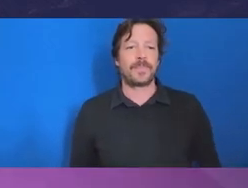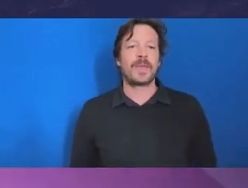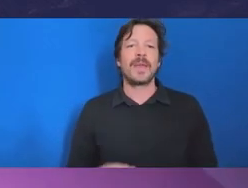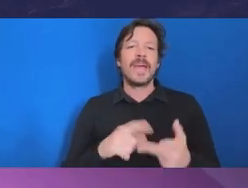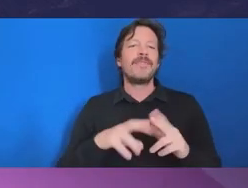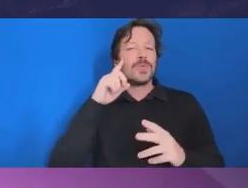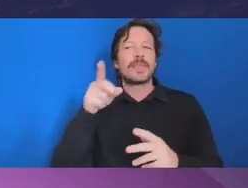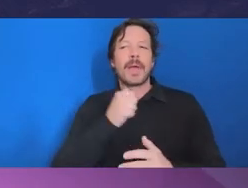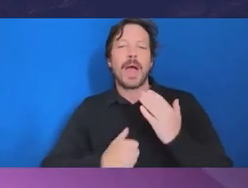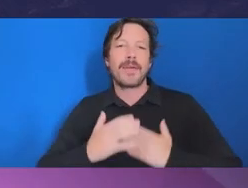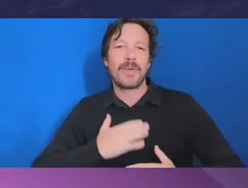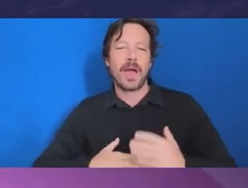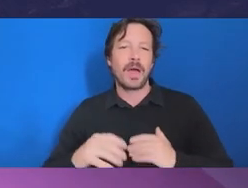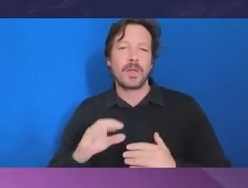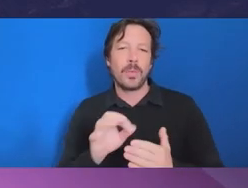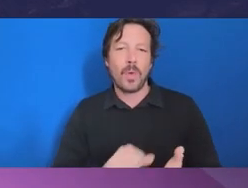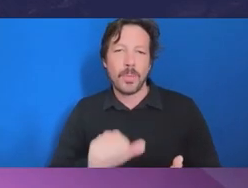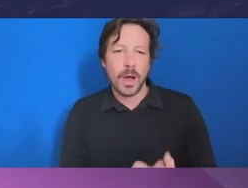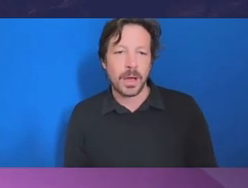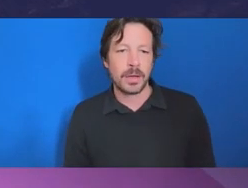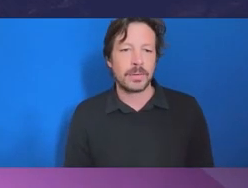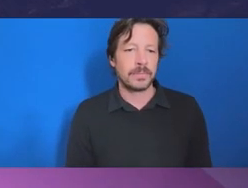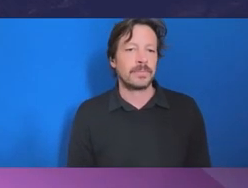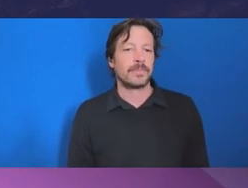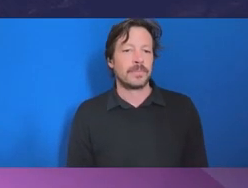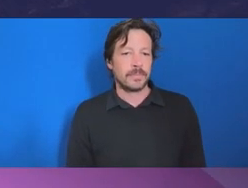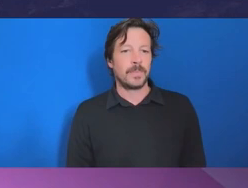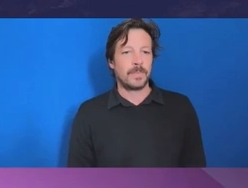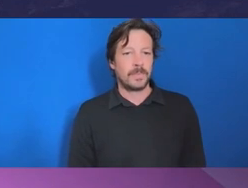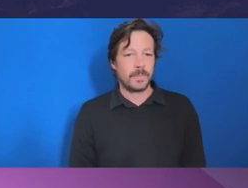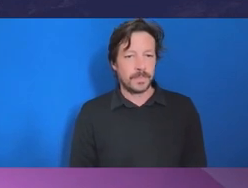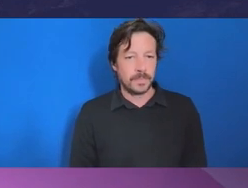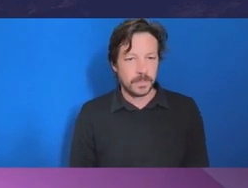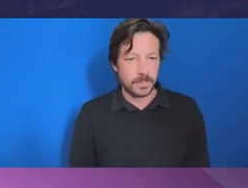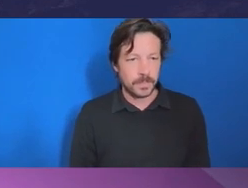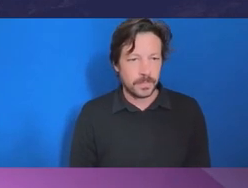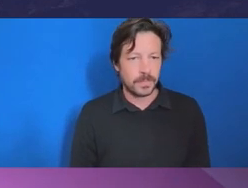Commissioner Redlich: I think it's important to emphasize of course that complaints are confidential. Ombudsman Glass: Absolutely and protected.